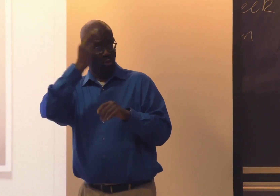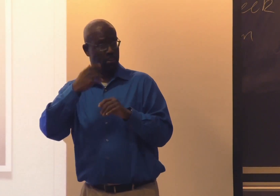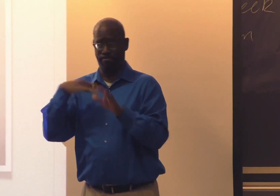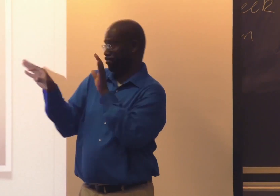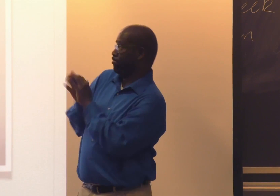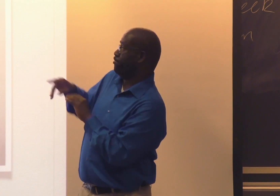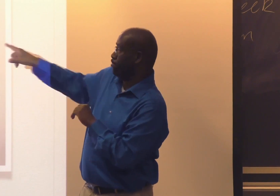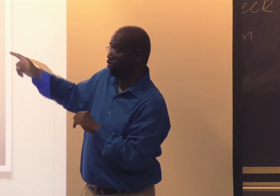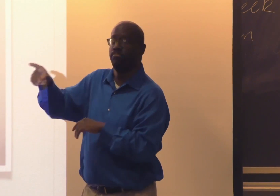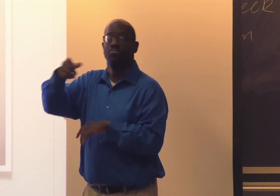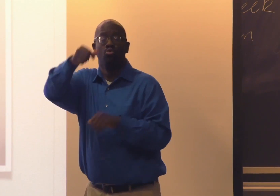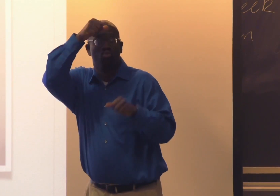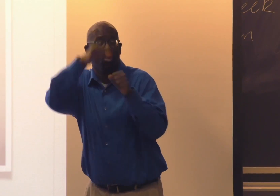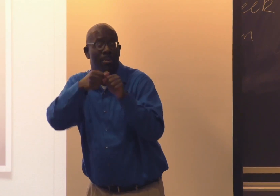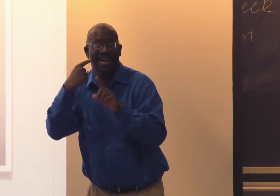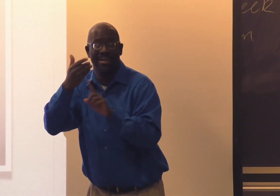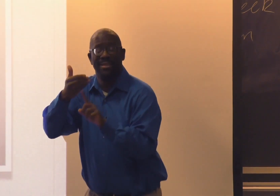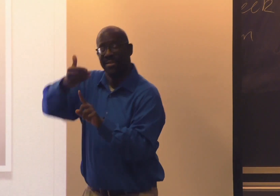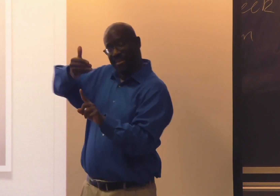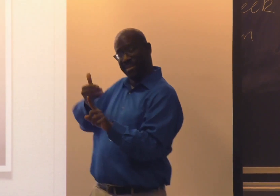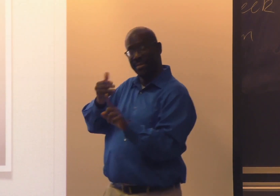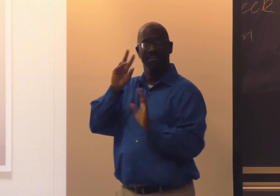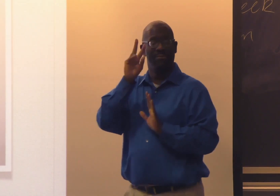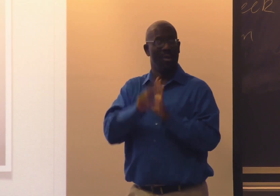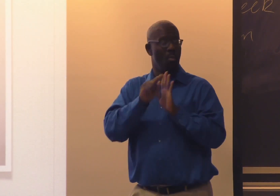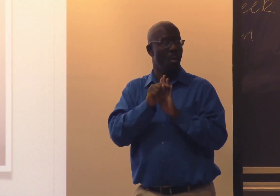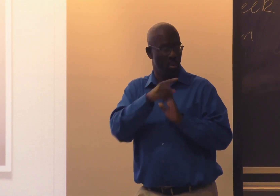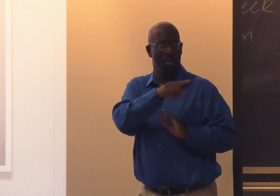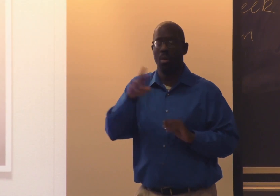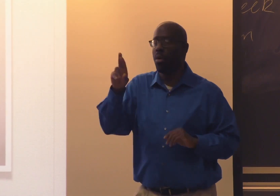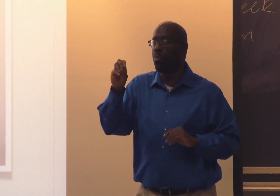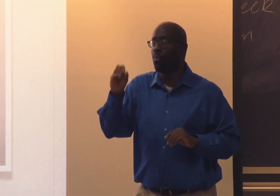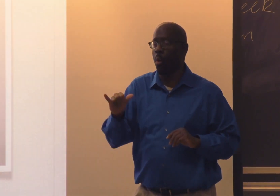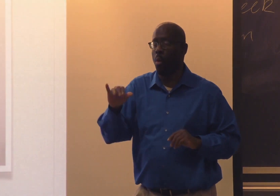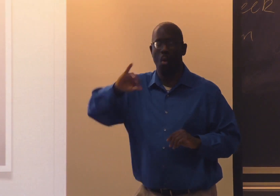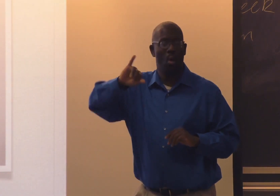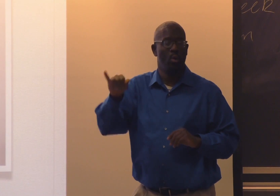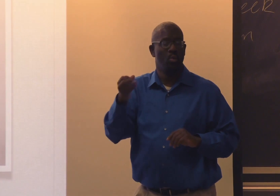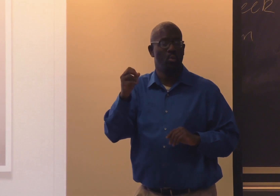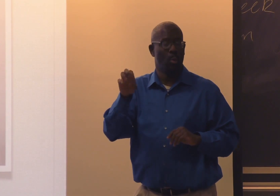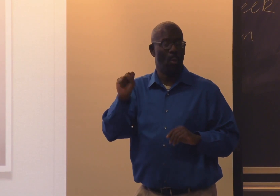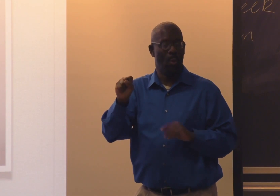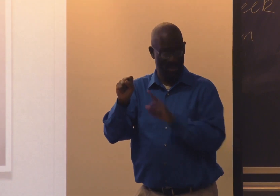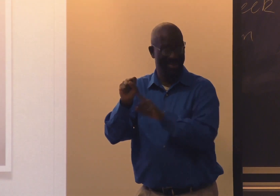As well as I picked this video because Roy Jones,